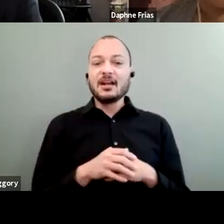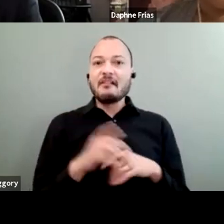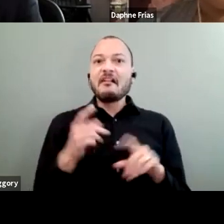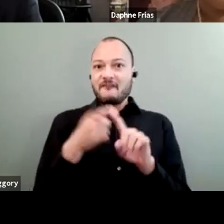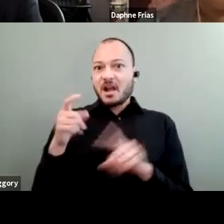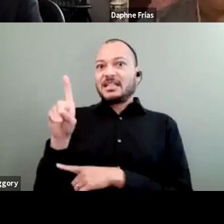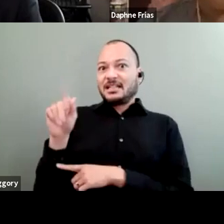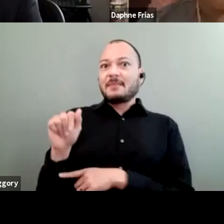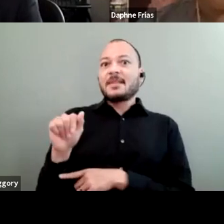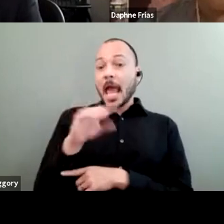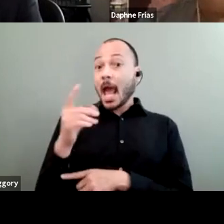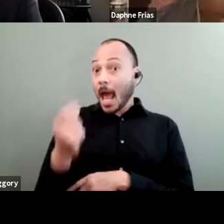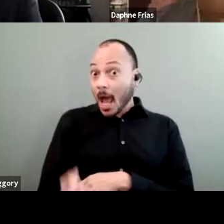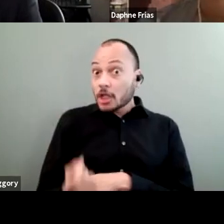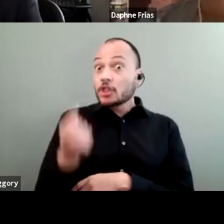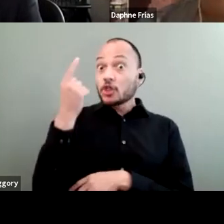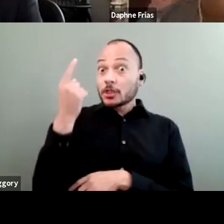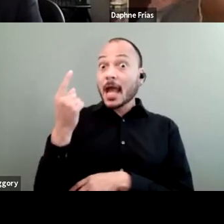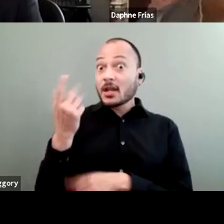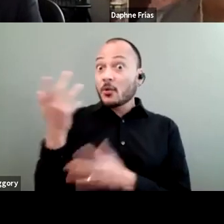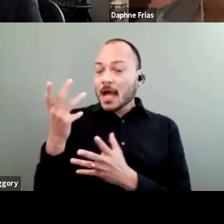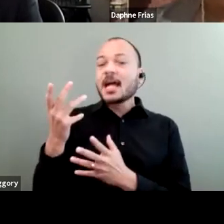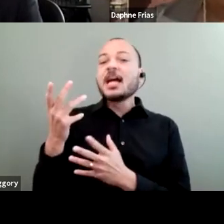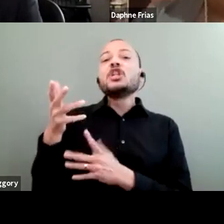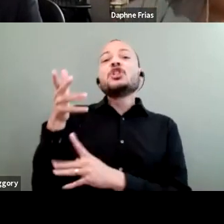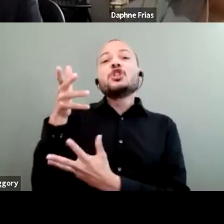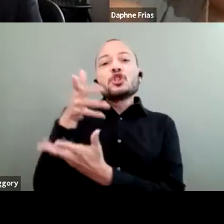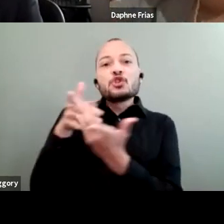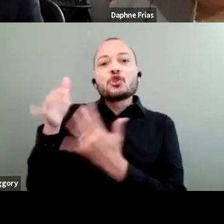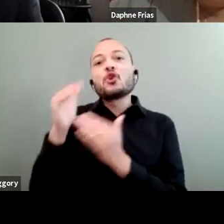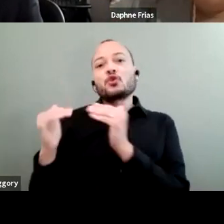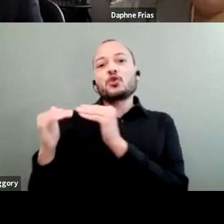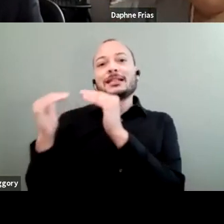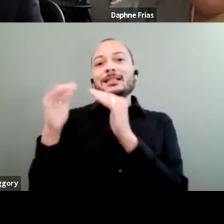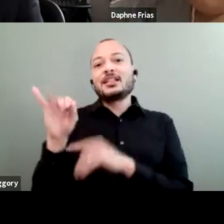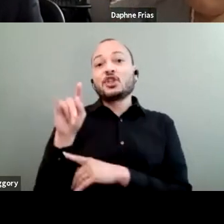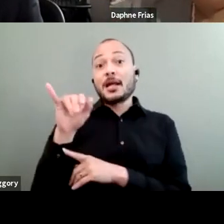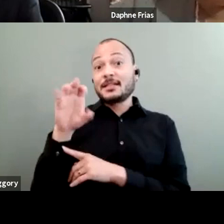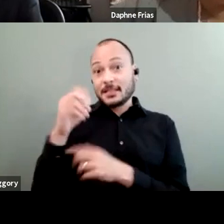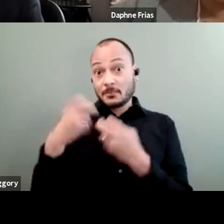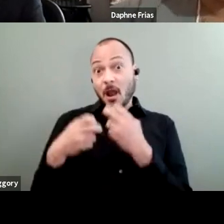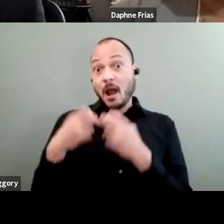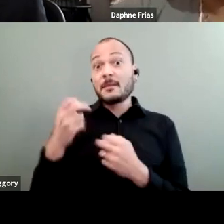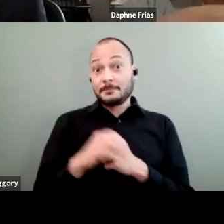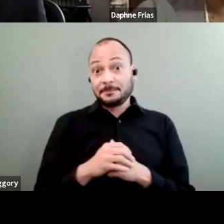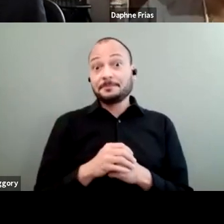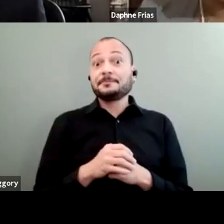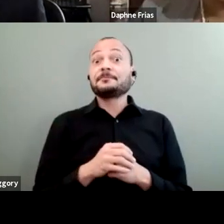and understand it as a social justice problem, as a problem of discrimination.